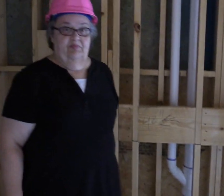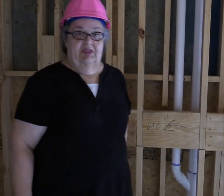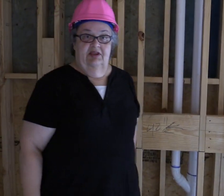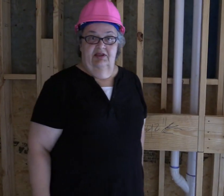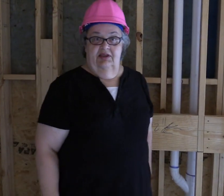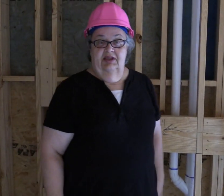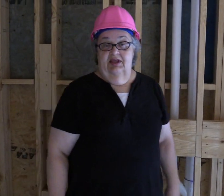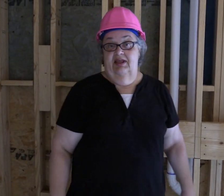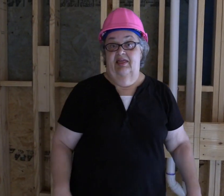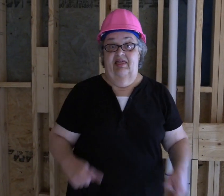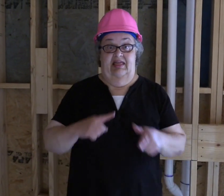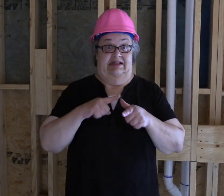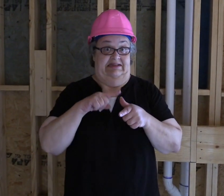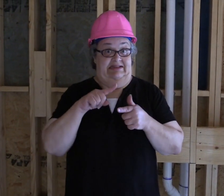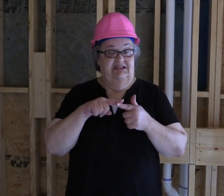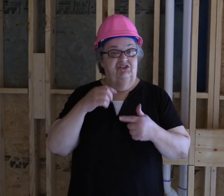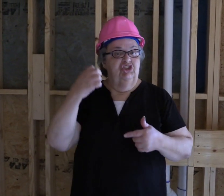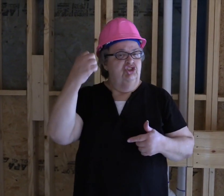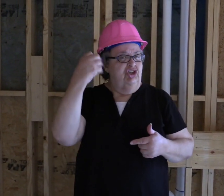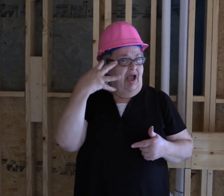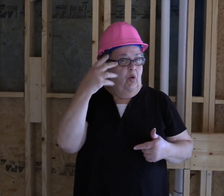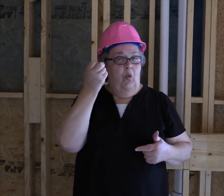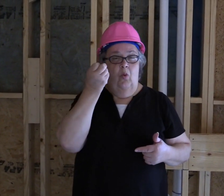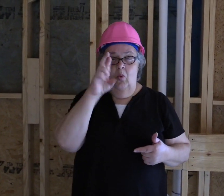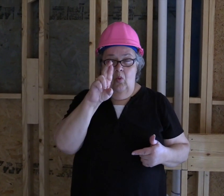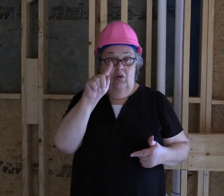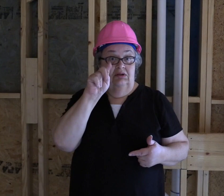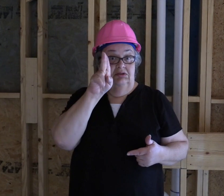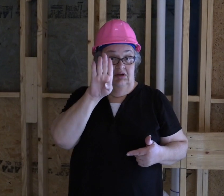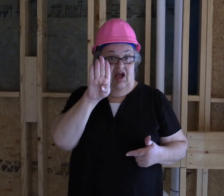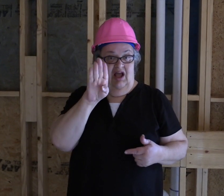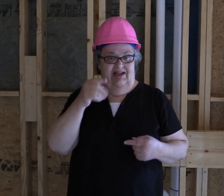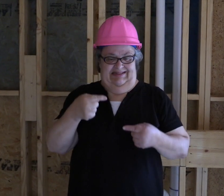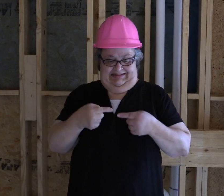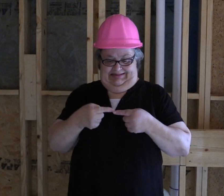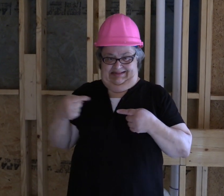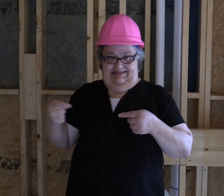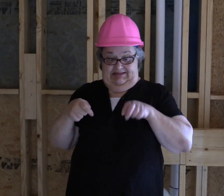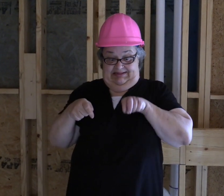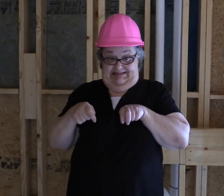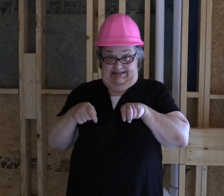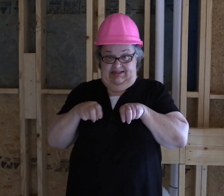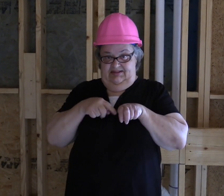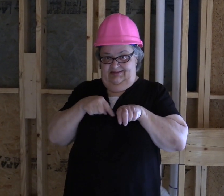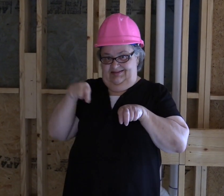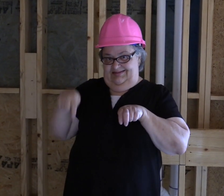And the shower or tub next to the toilet....